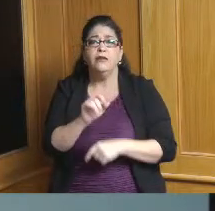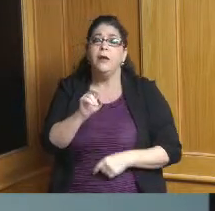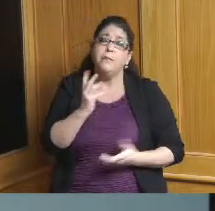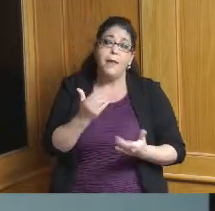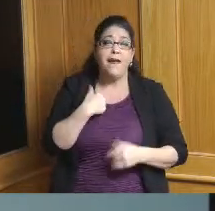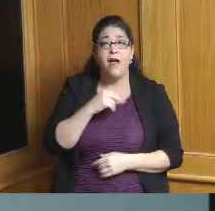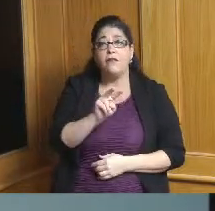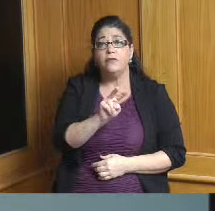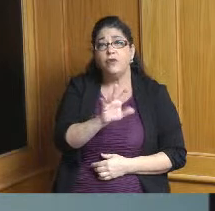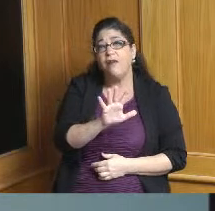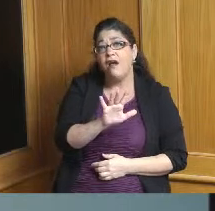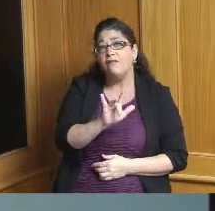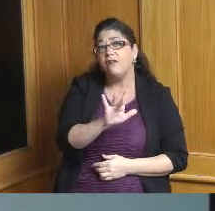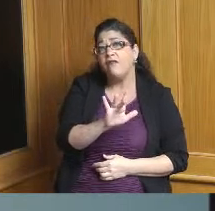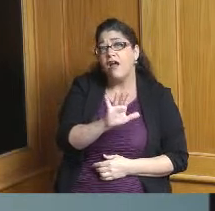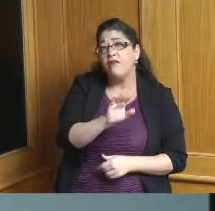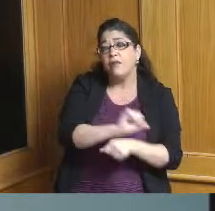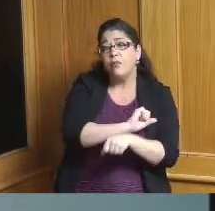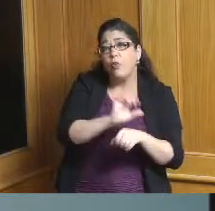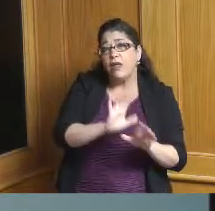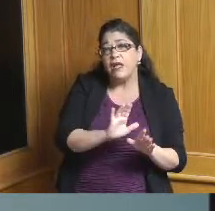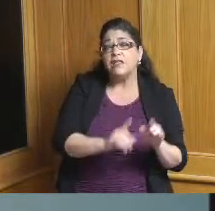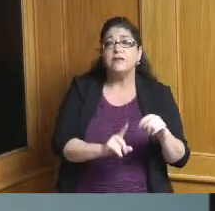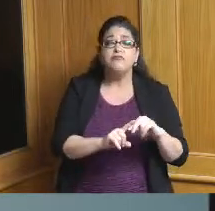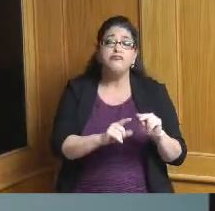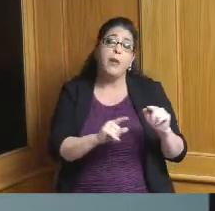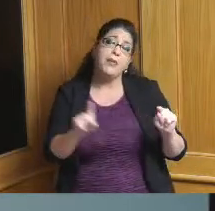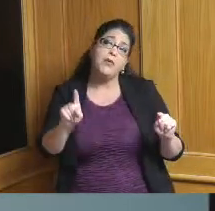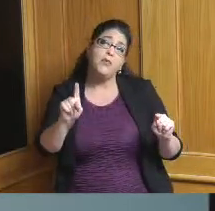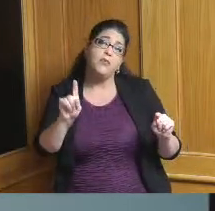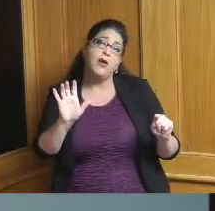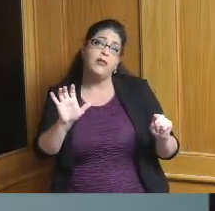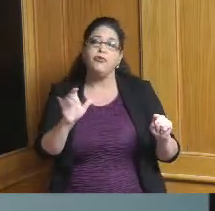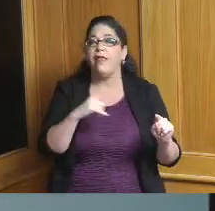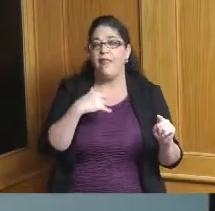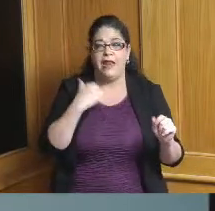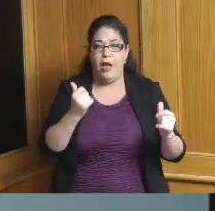250 employees and to a thousand employees and there are different strategies that are